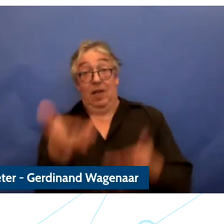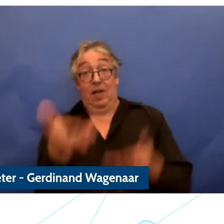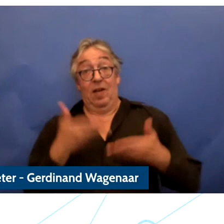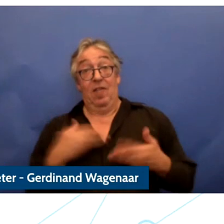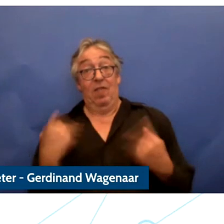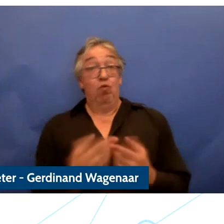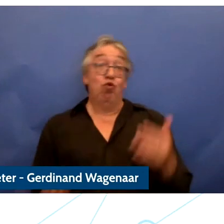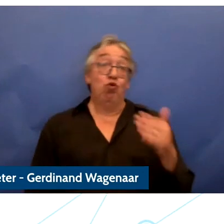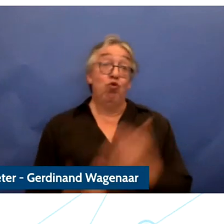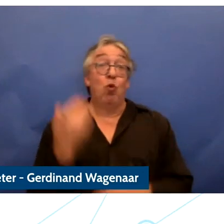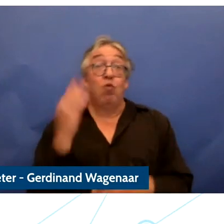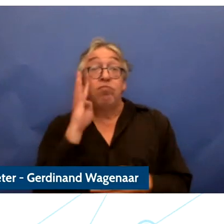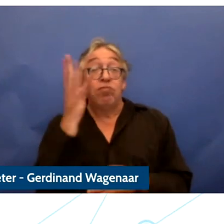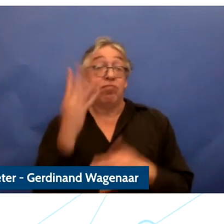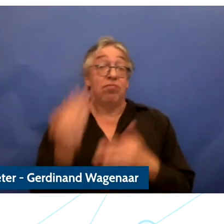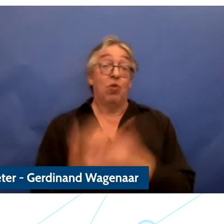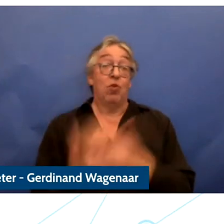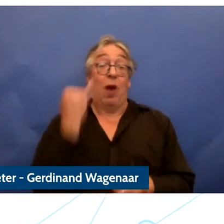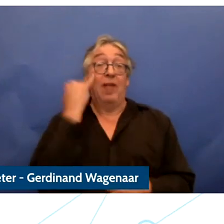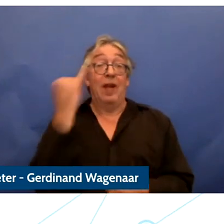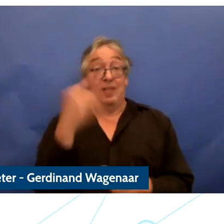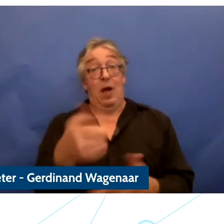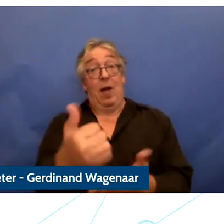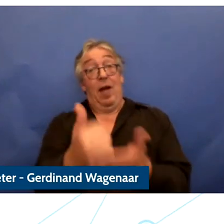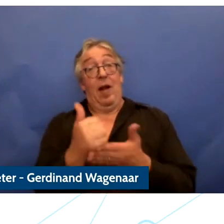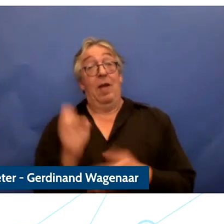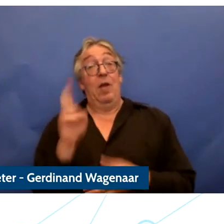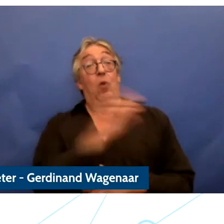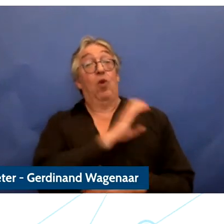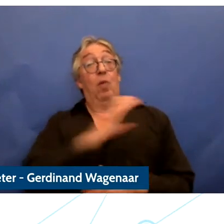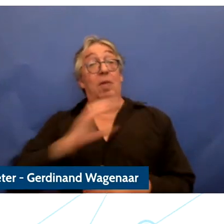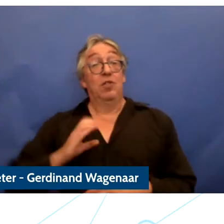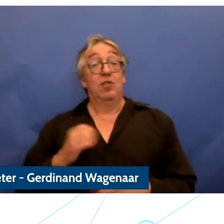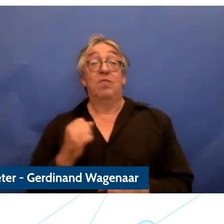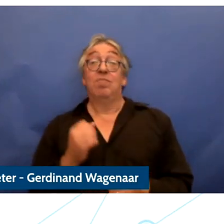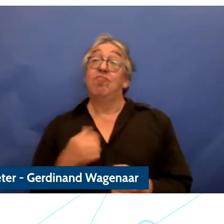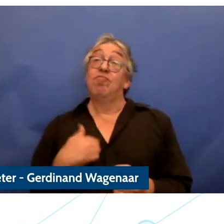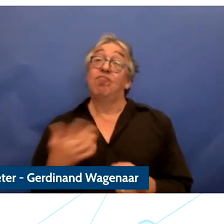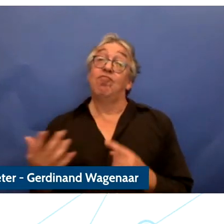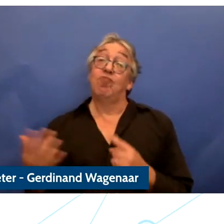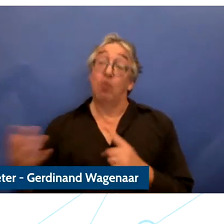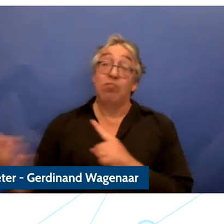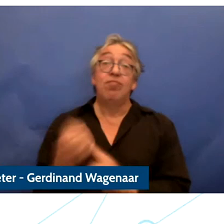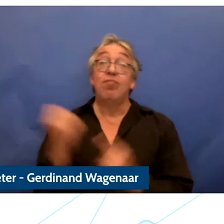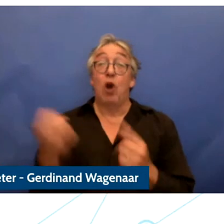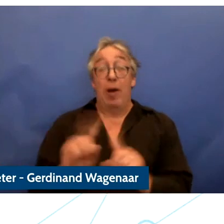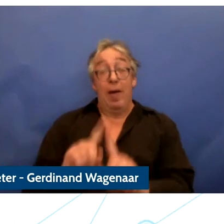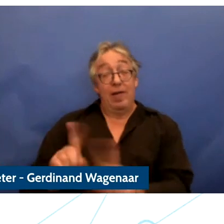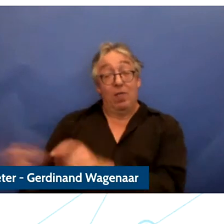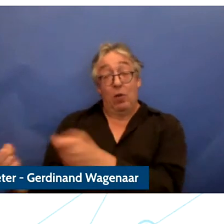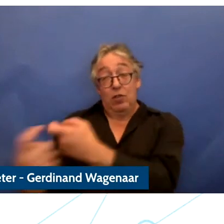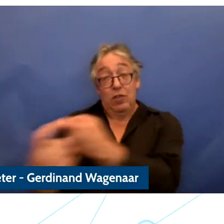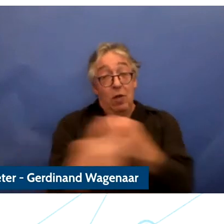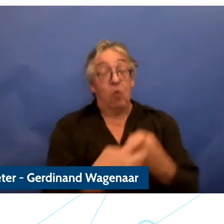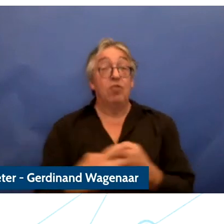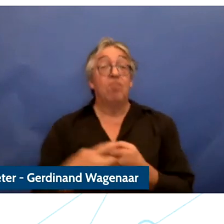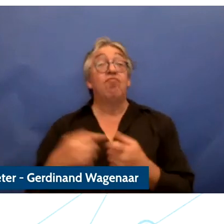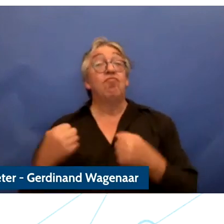European Commission to make sure that the various relevant actors in this field will continue playing their role and these are the kinds of statement that